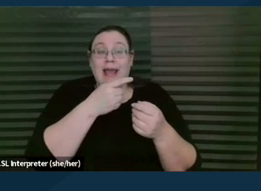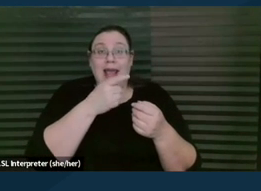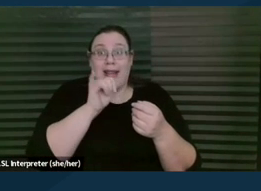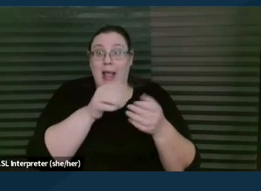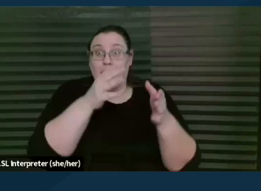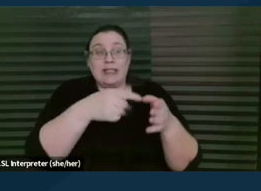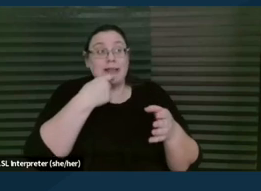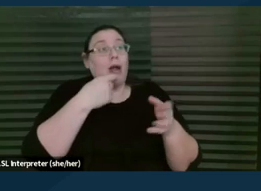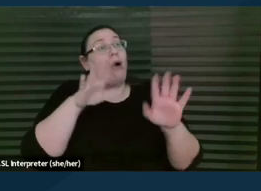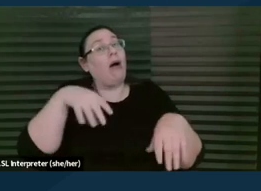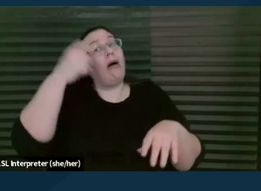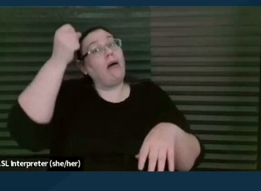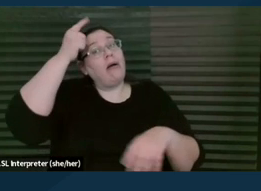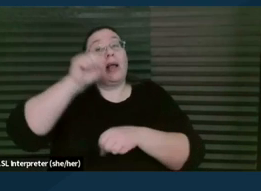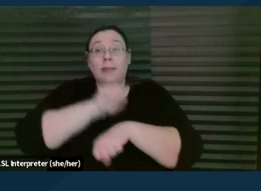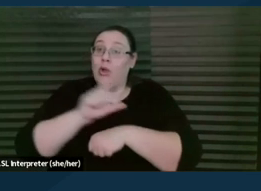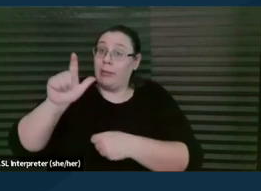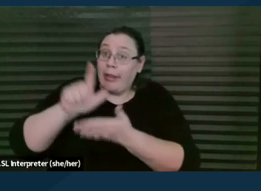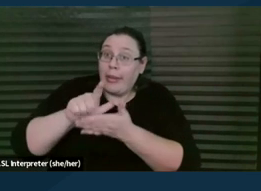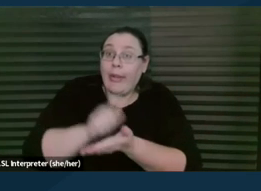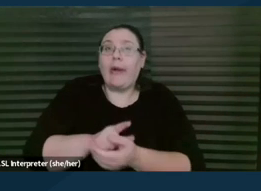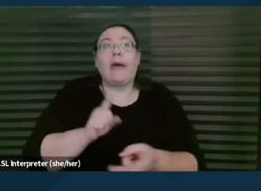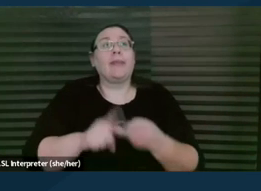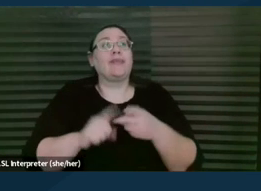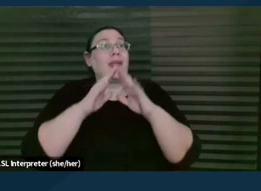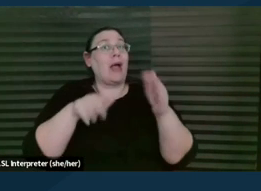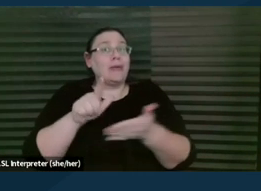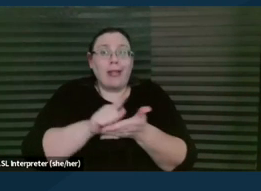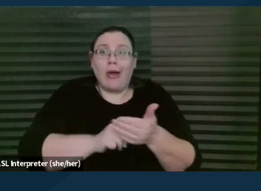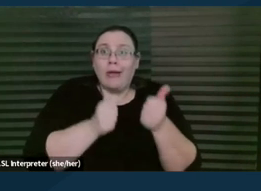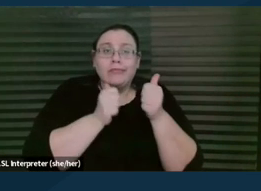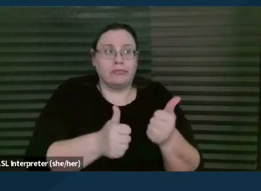you know, the employment law, we understand about housing law, but you know, special education,